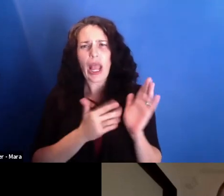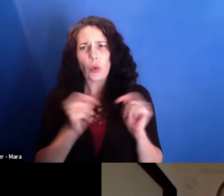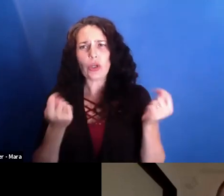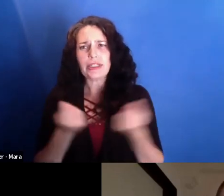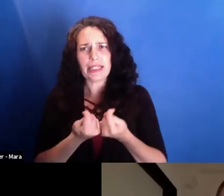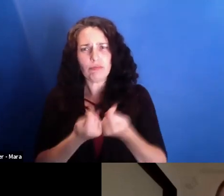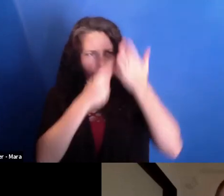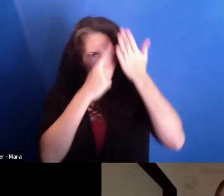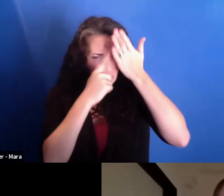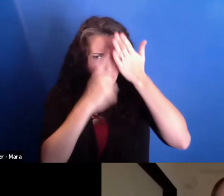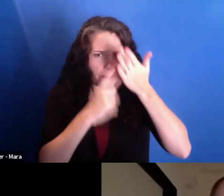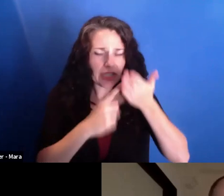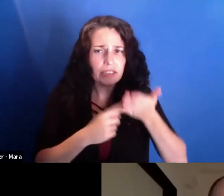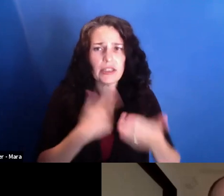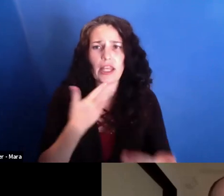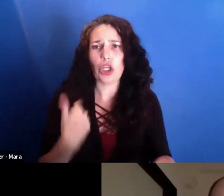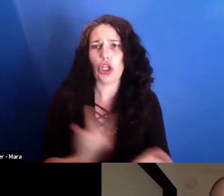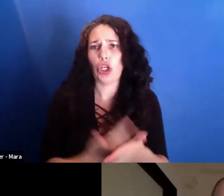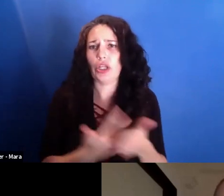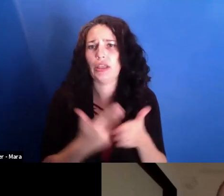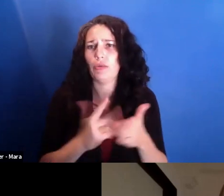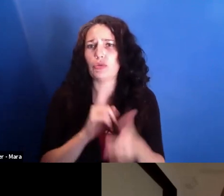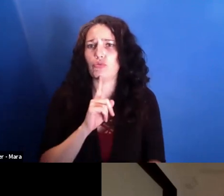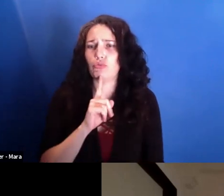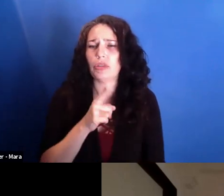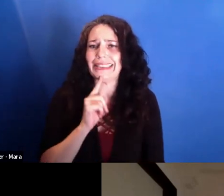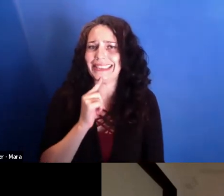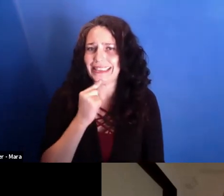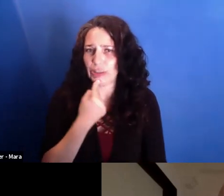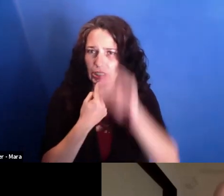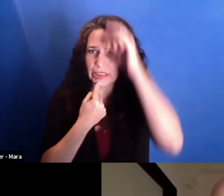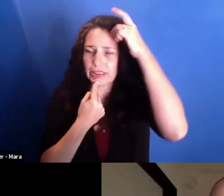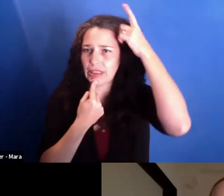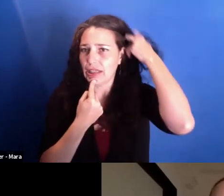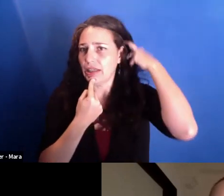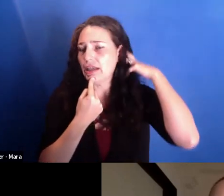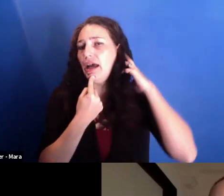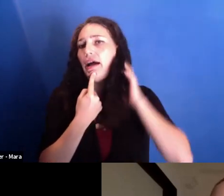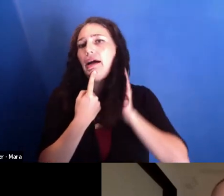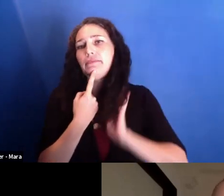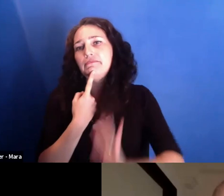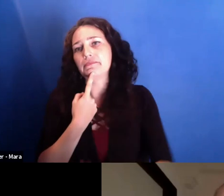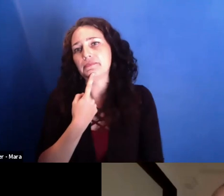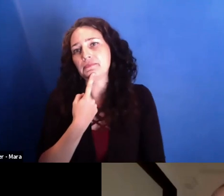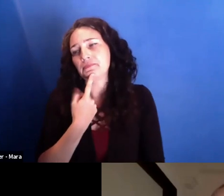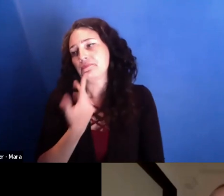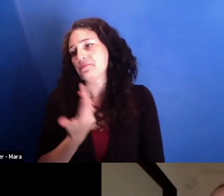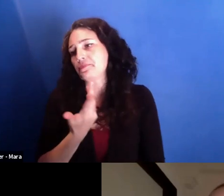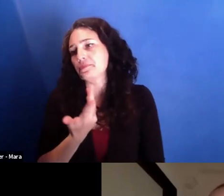and that we are really serious about it. For sure, he also knew about me because in Romania, my films are known.